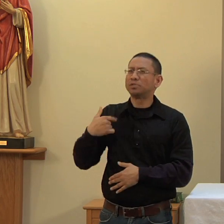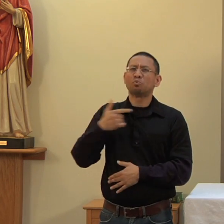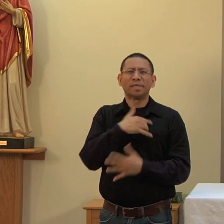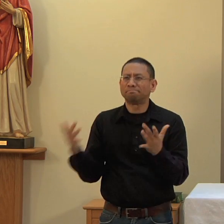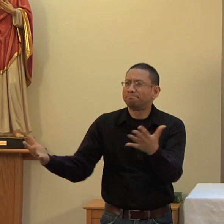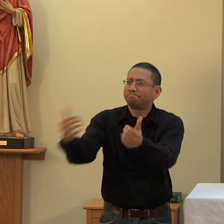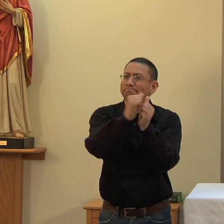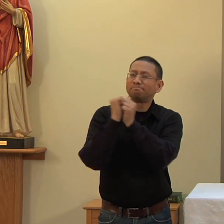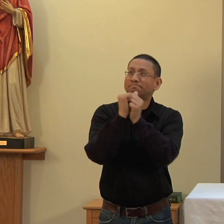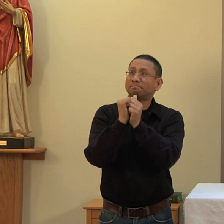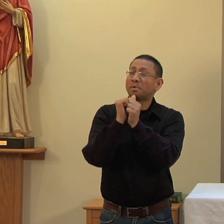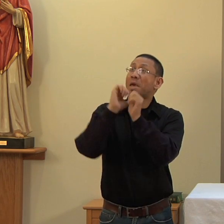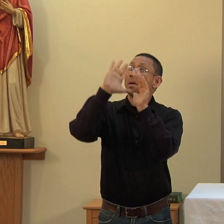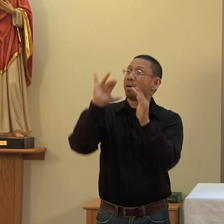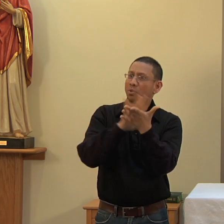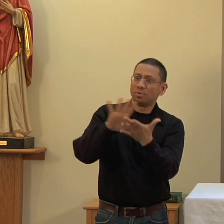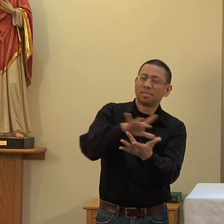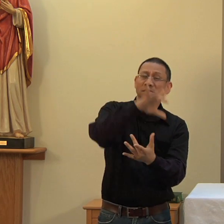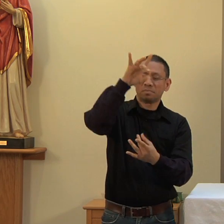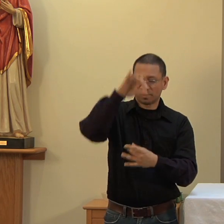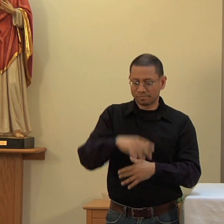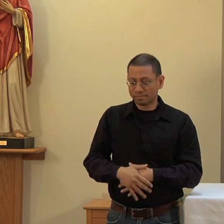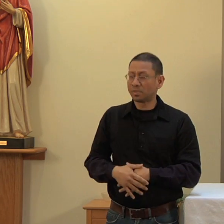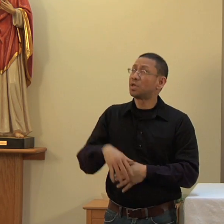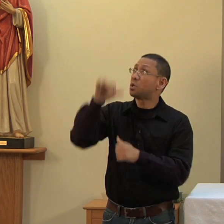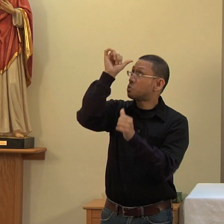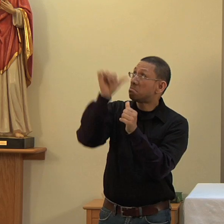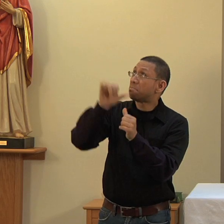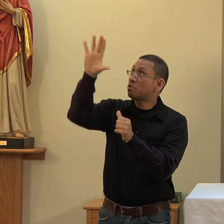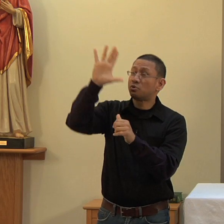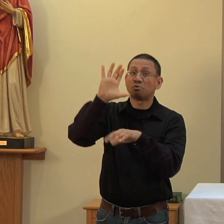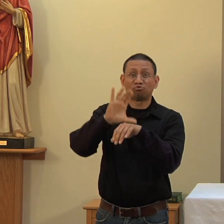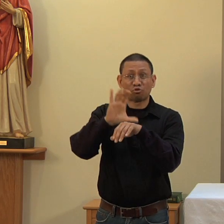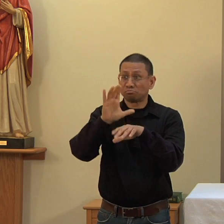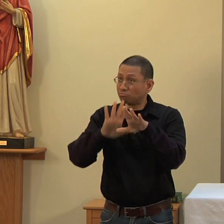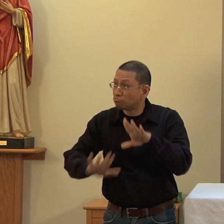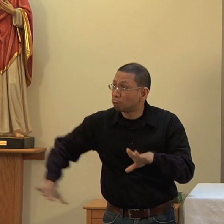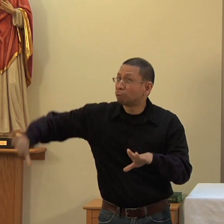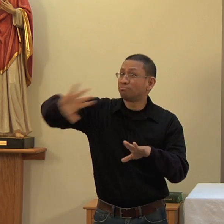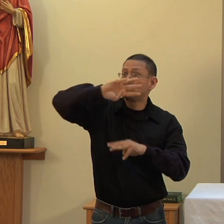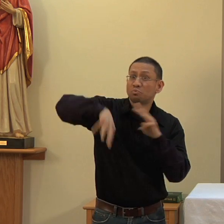into one by the Holy Spirit. Remember, Lord, your Church, spread throughout the world,